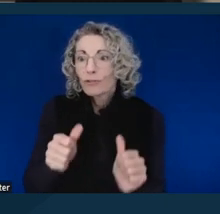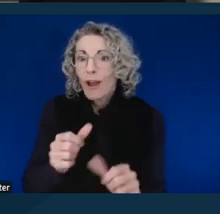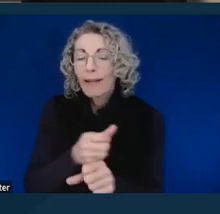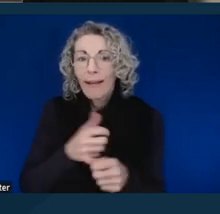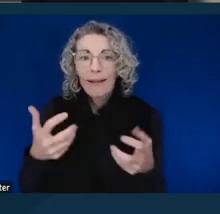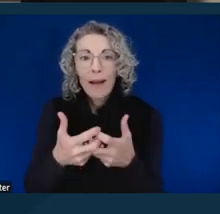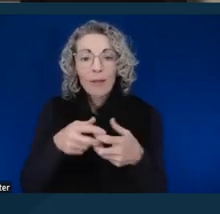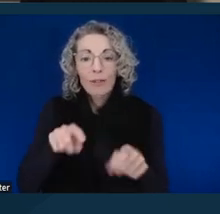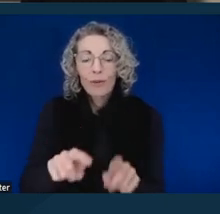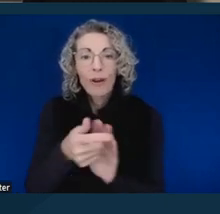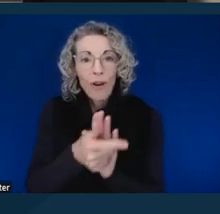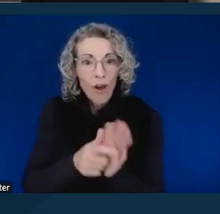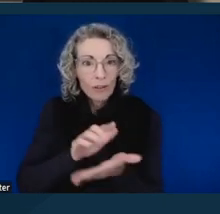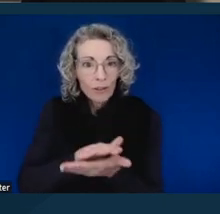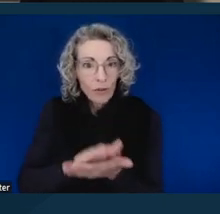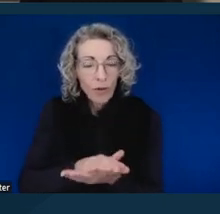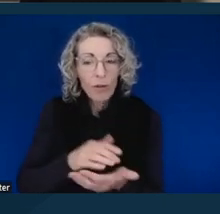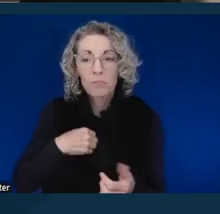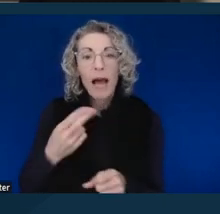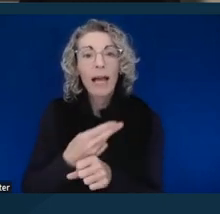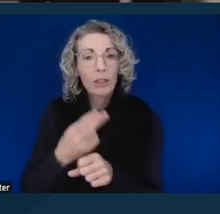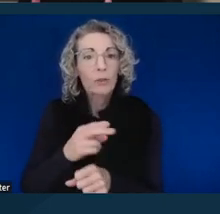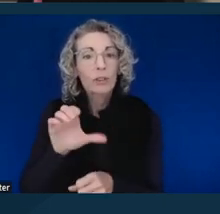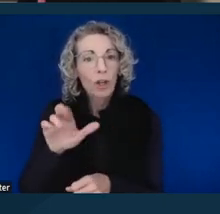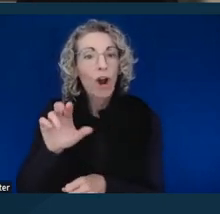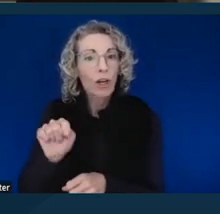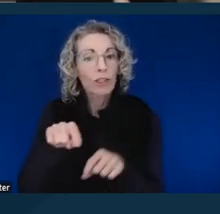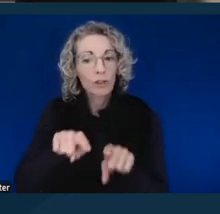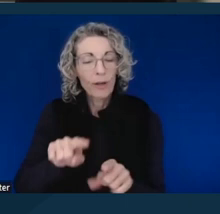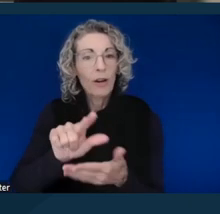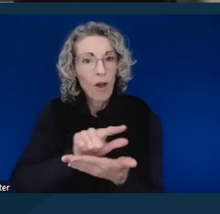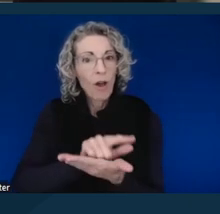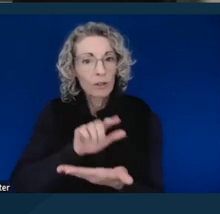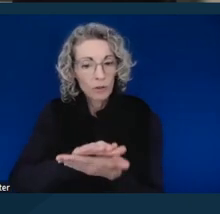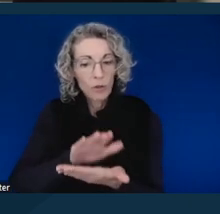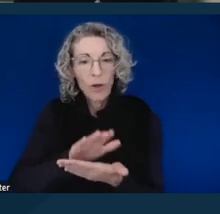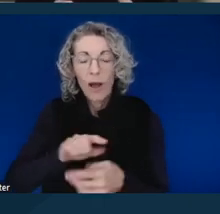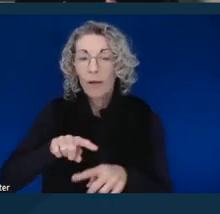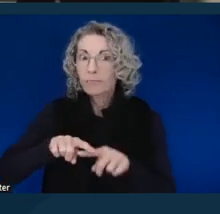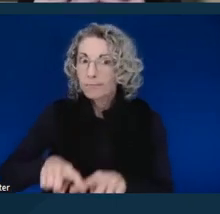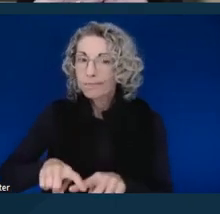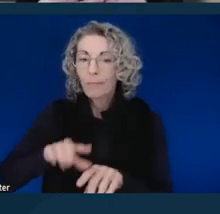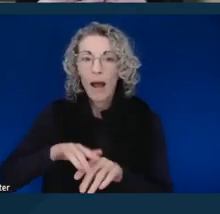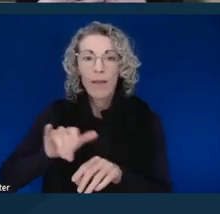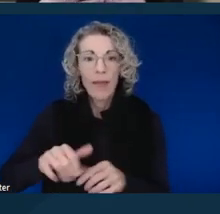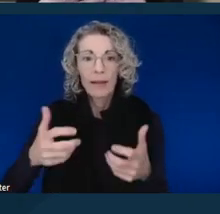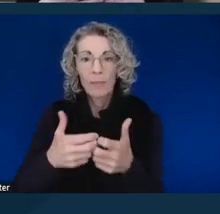I used CART services throughout law school and came to rely heavily on the accommodation. It's still my primary